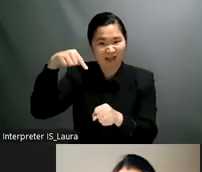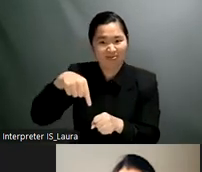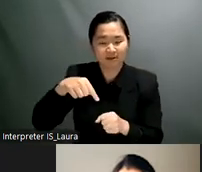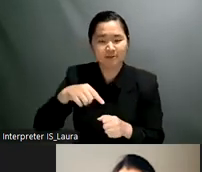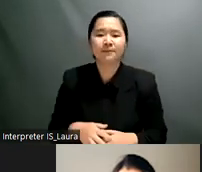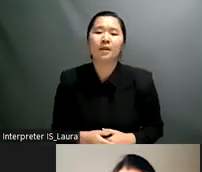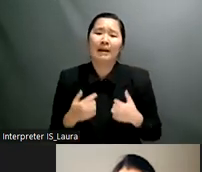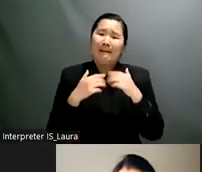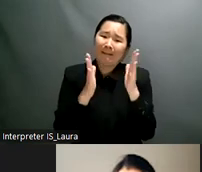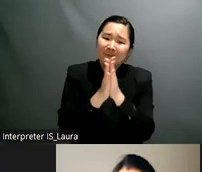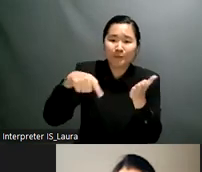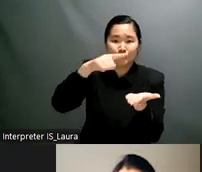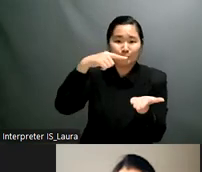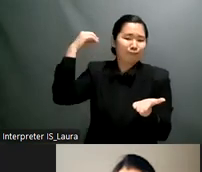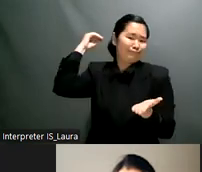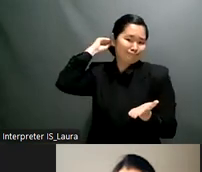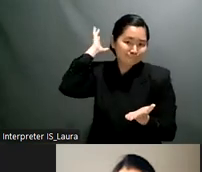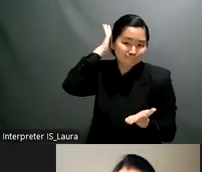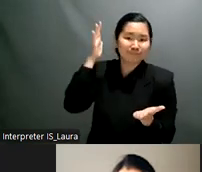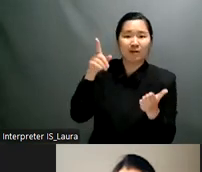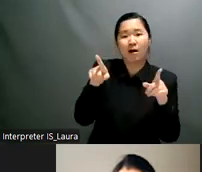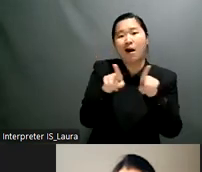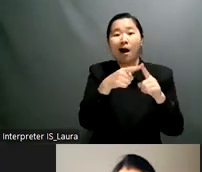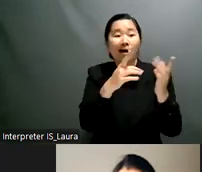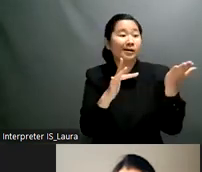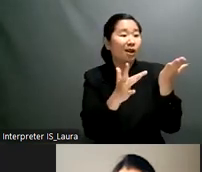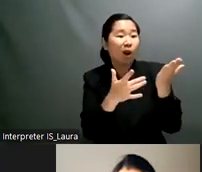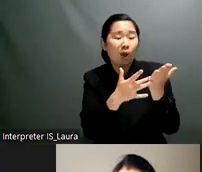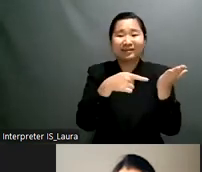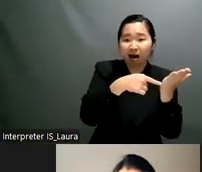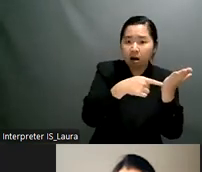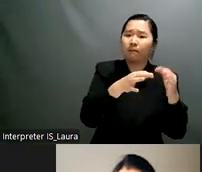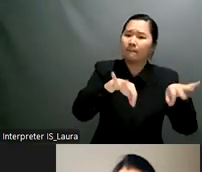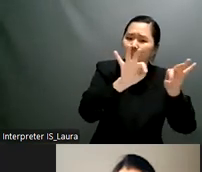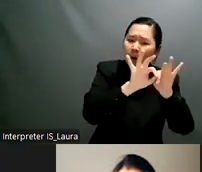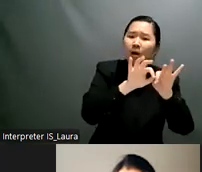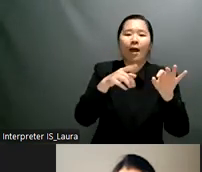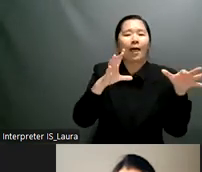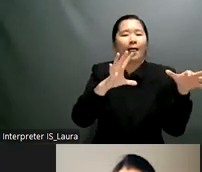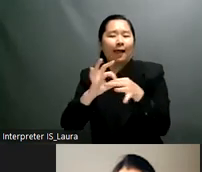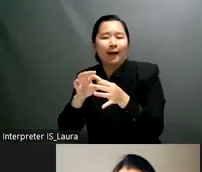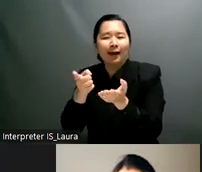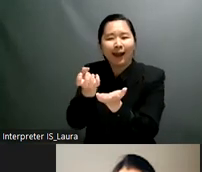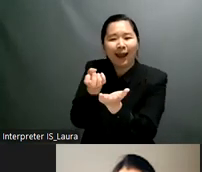education in work and employment in policies and provisions around climate action so very important